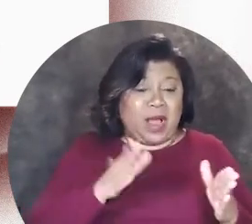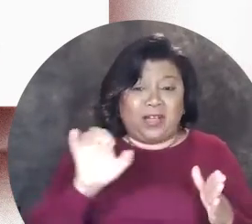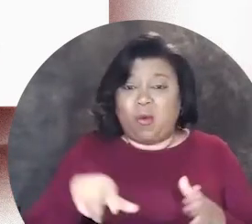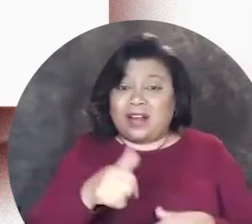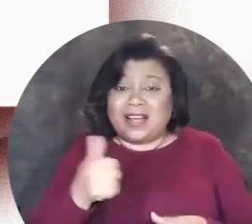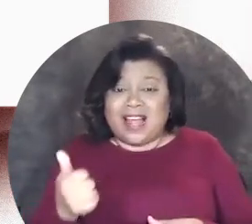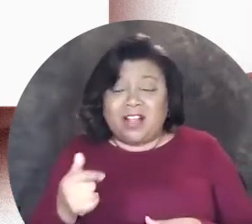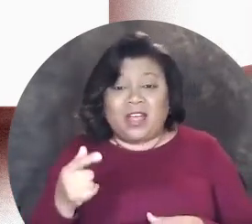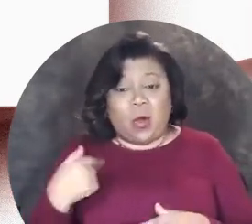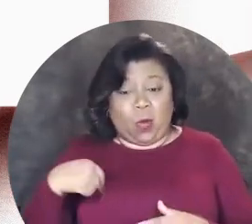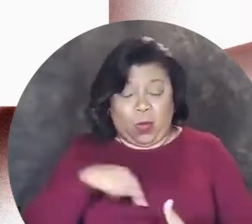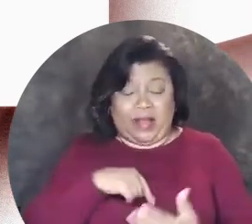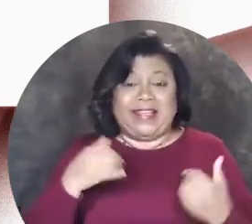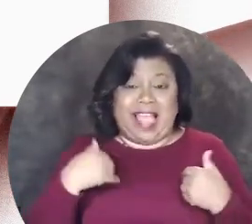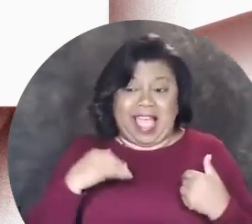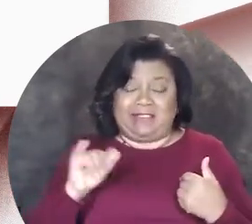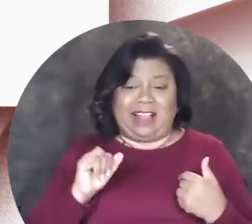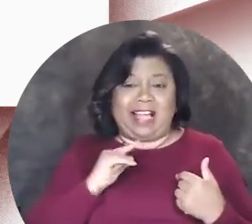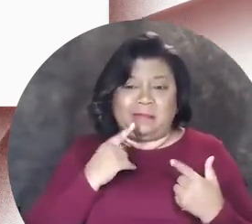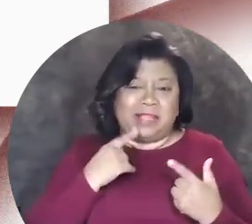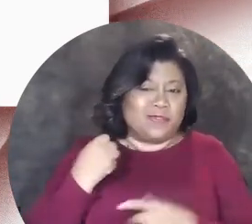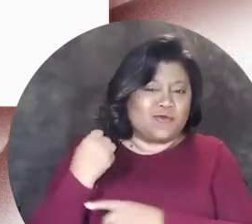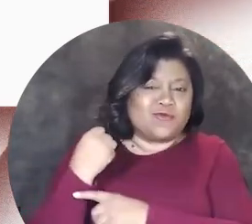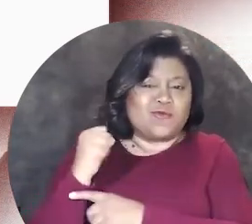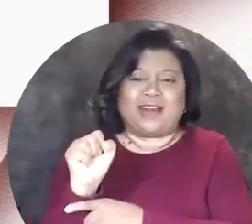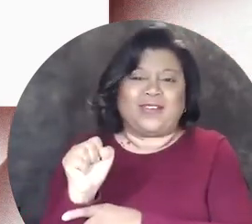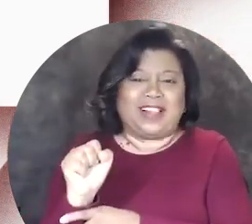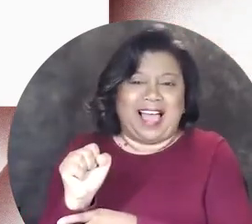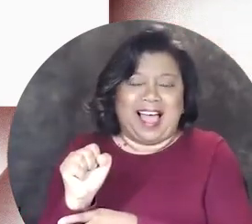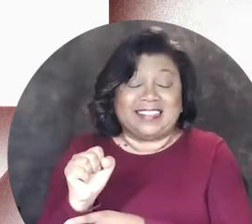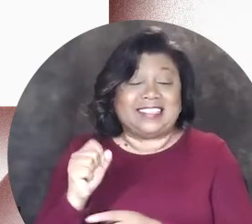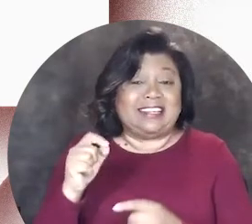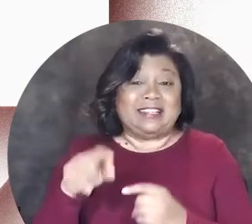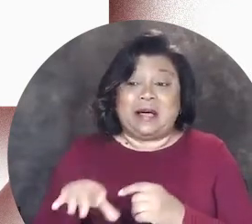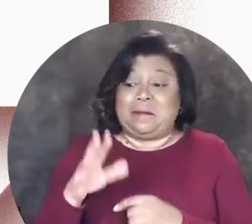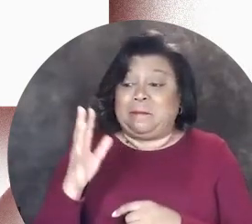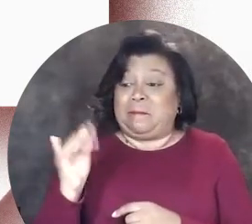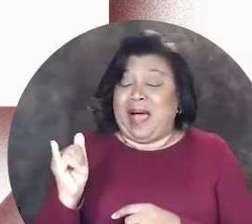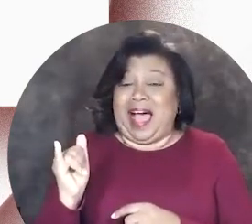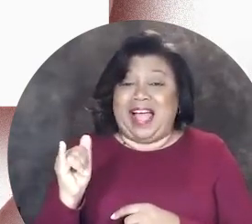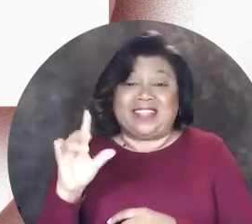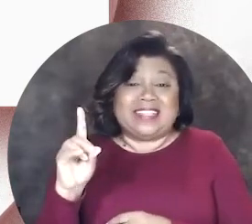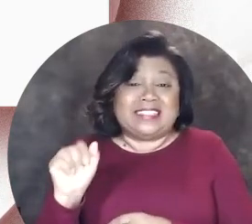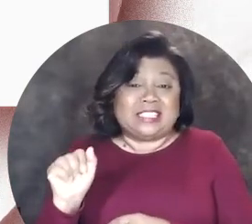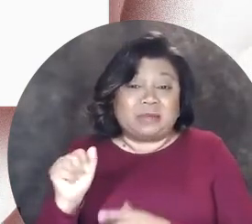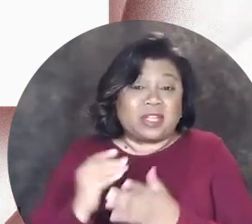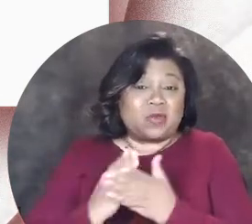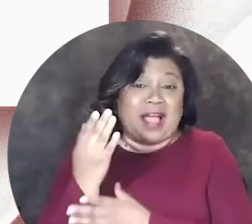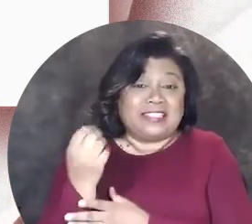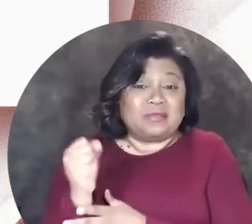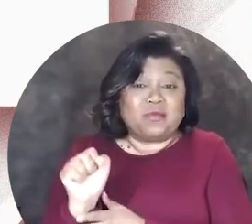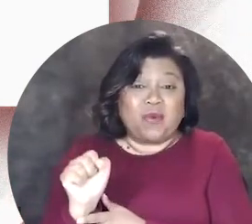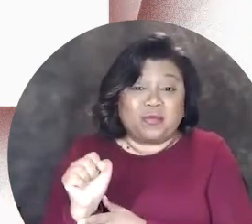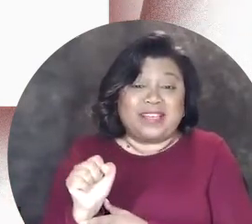one shape or another we have been radicalized, you know, by the disability rights movement